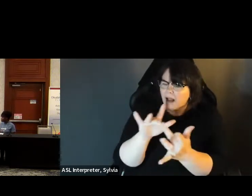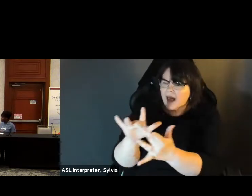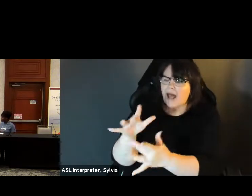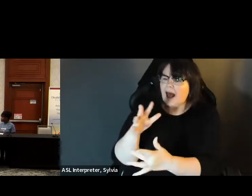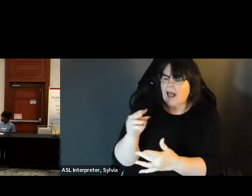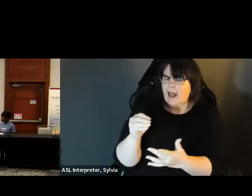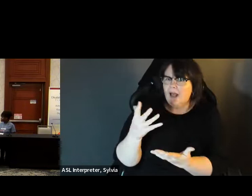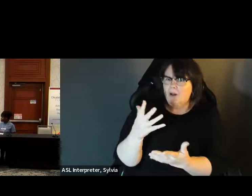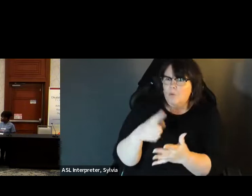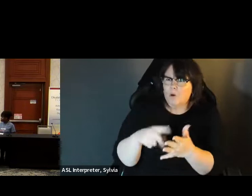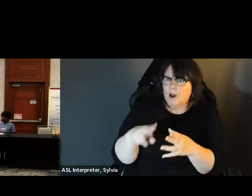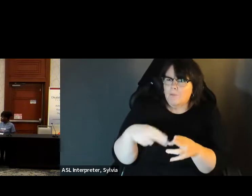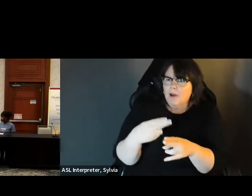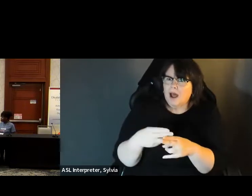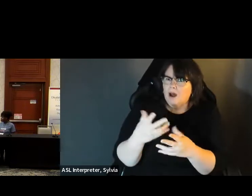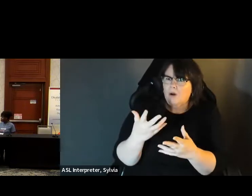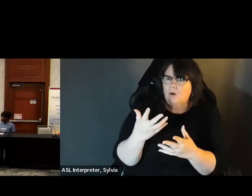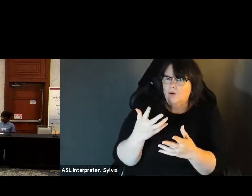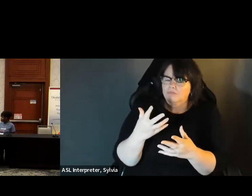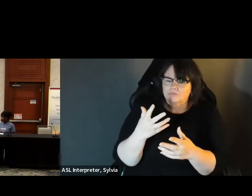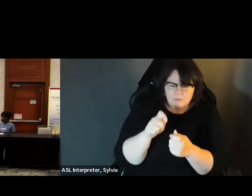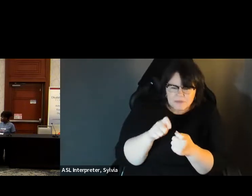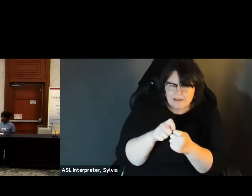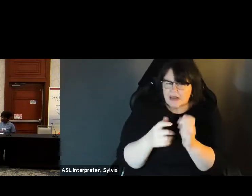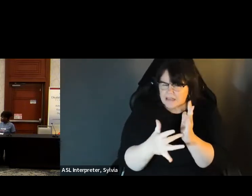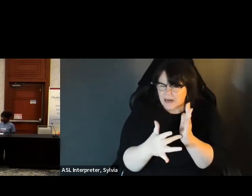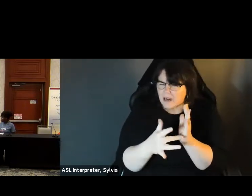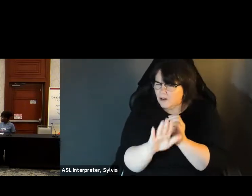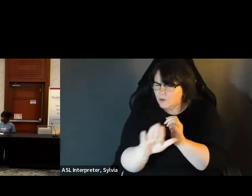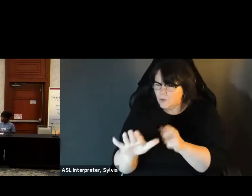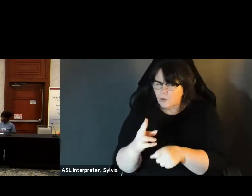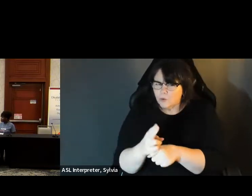Yeah, thank you for the question. We there's a couple of things to expect.